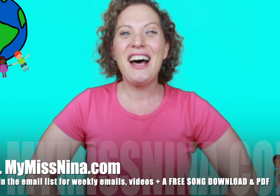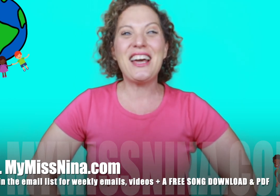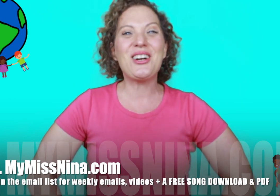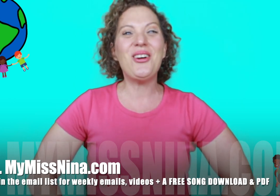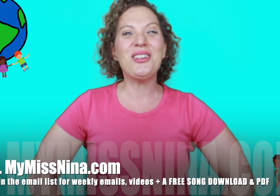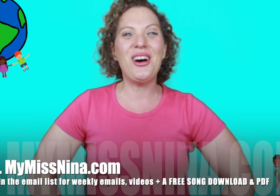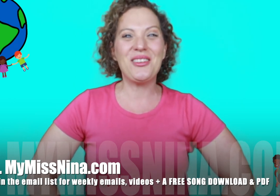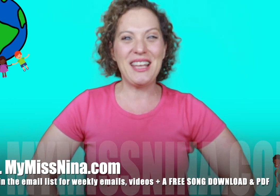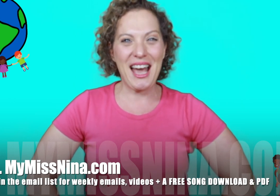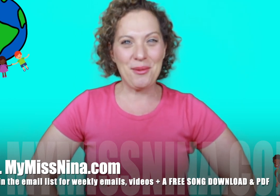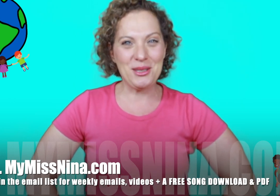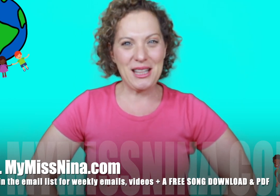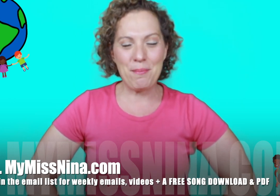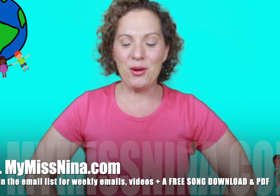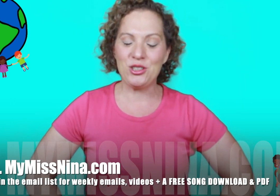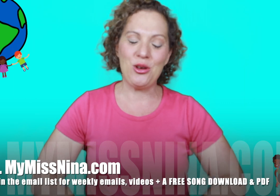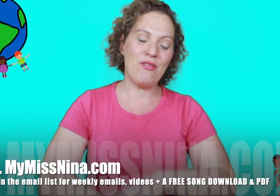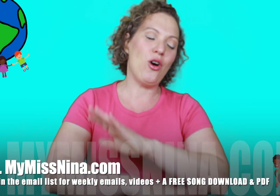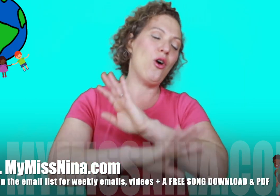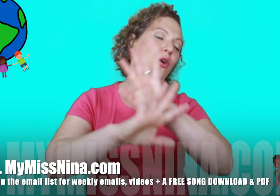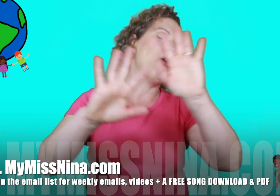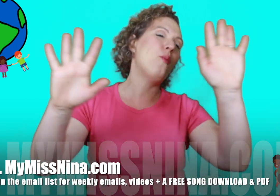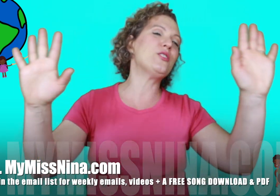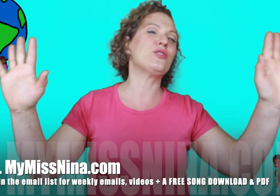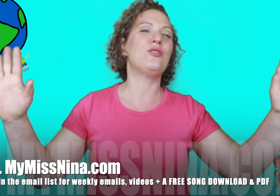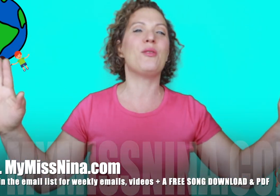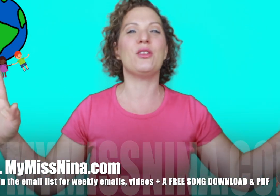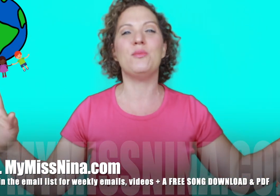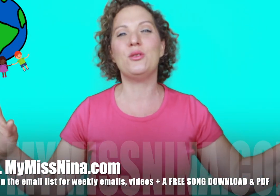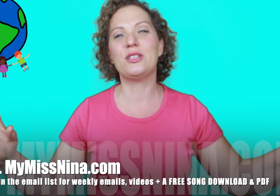that go along with the animals in that book so you have a whole bunch of fun with music